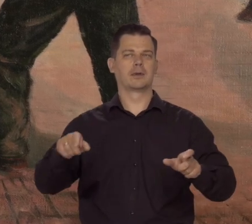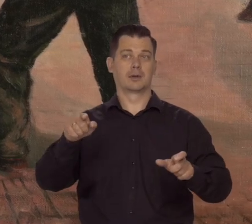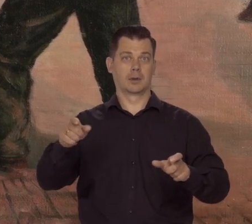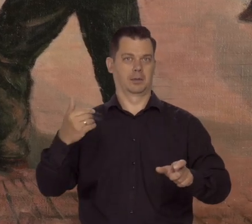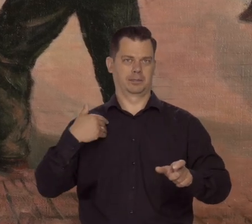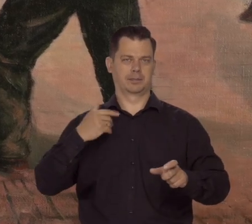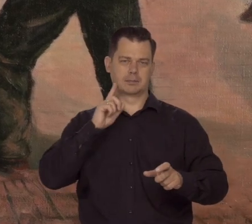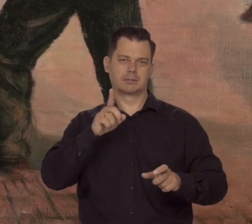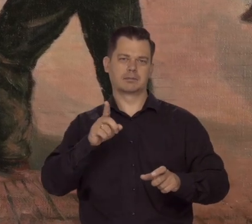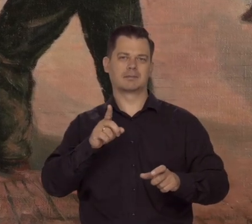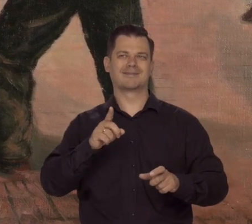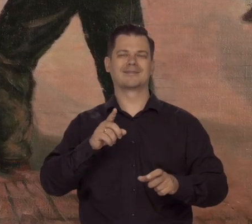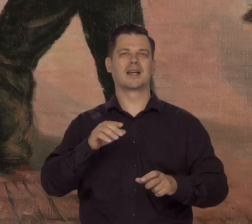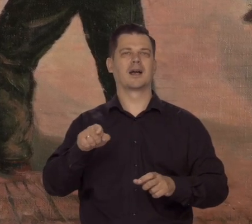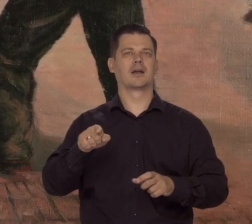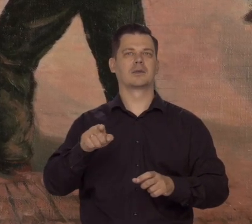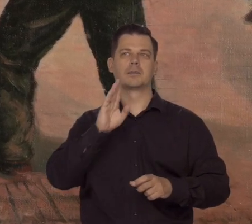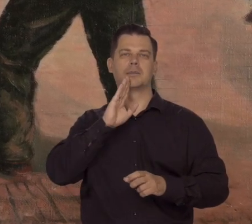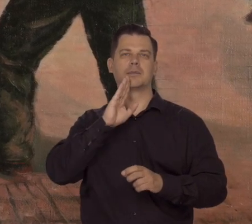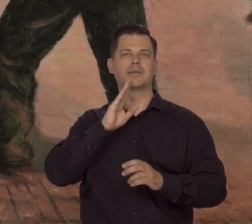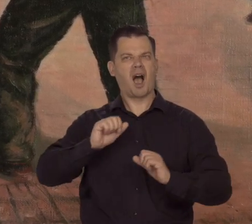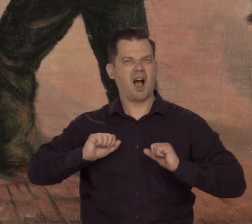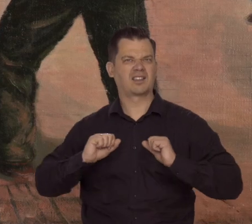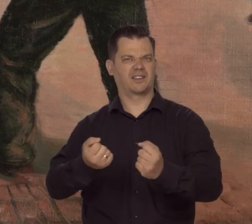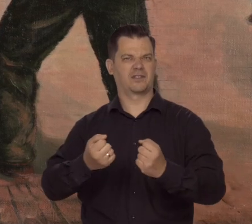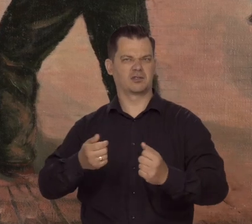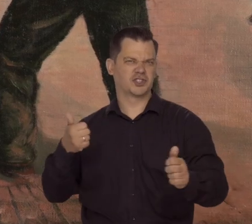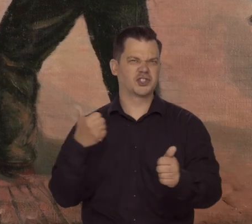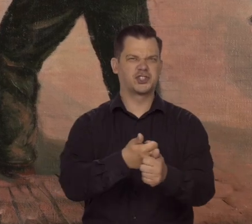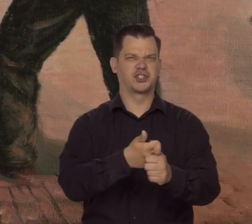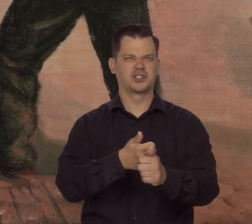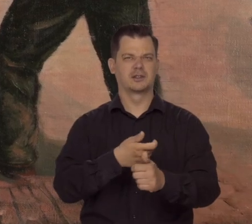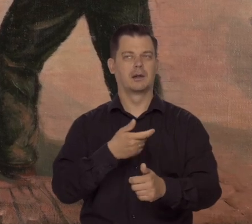that are a veritable apotheosis of activity, not passivity.